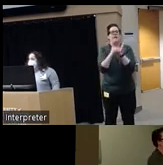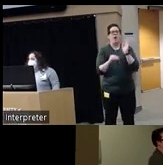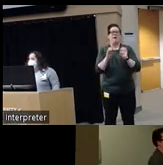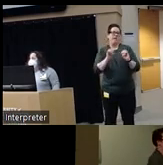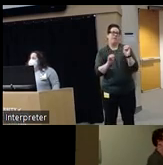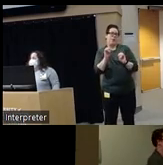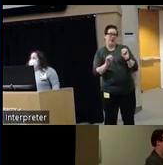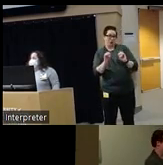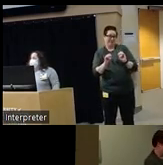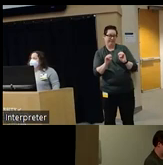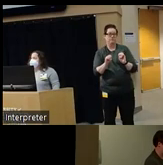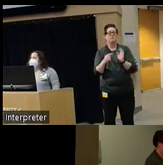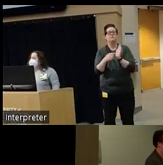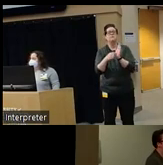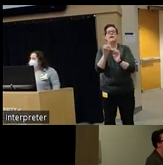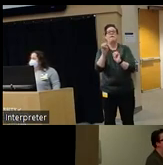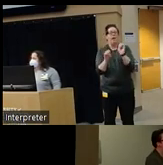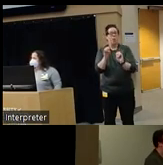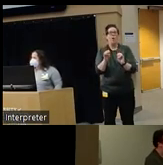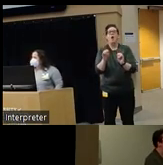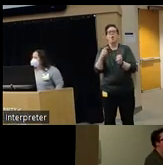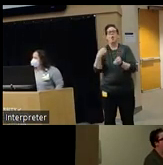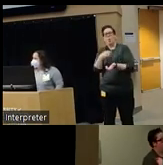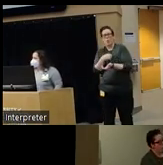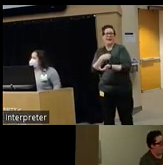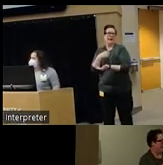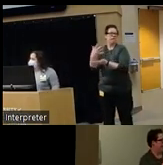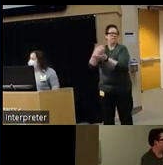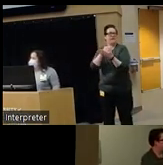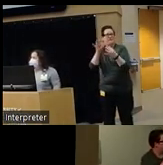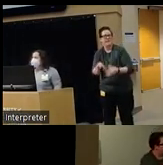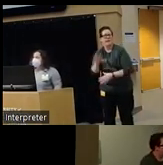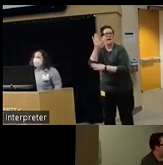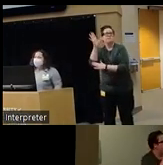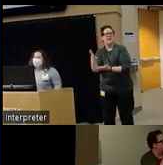session that evaluation not only gives us and the speaker feedback about the content but also